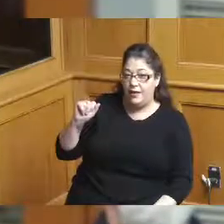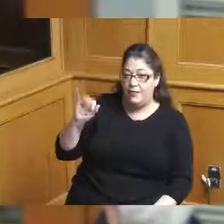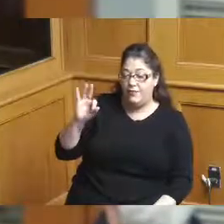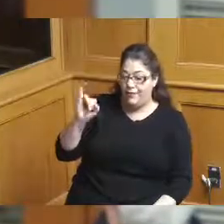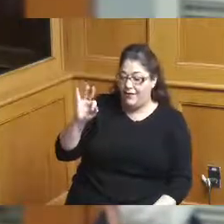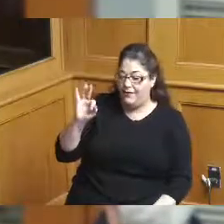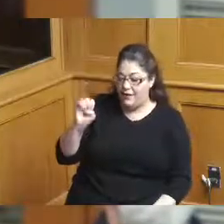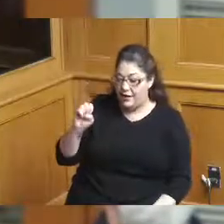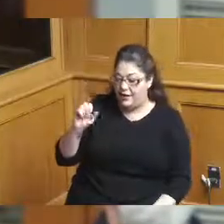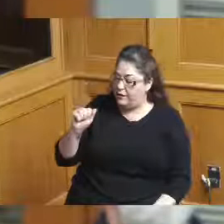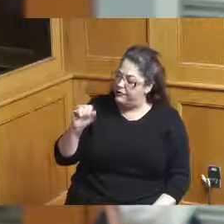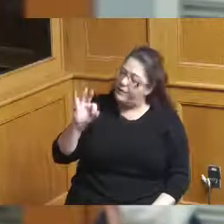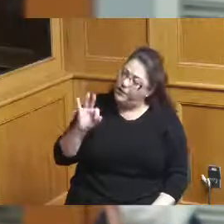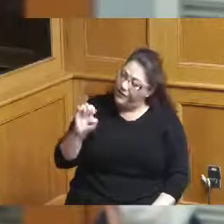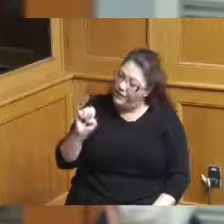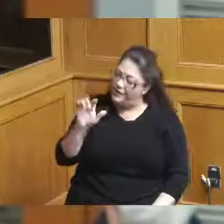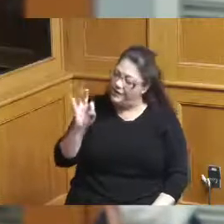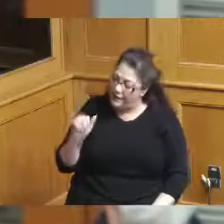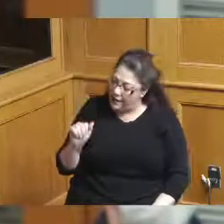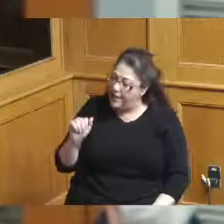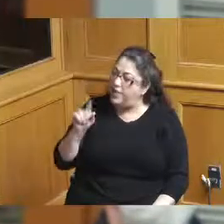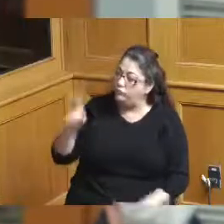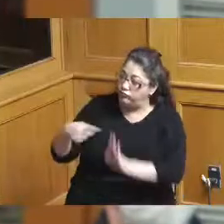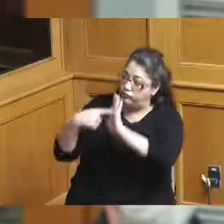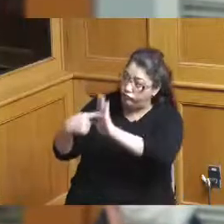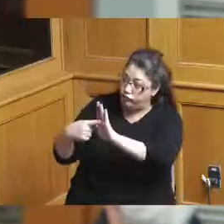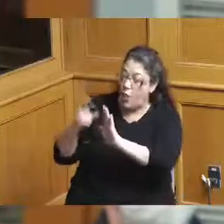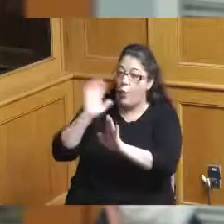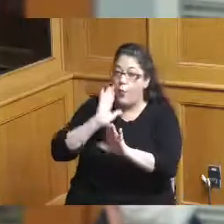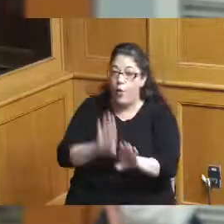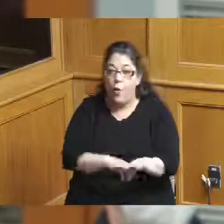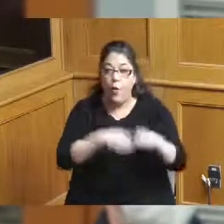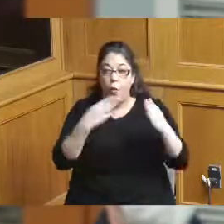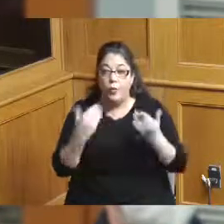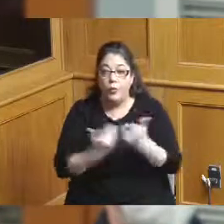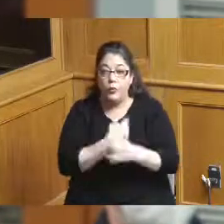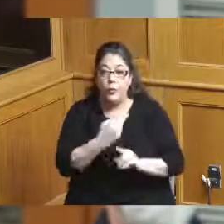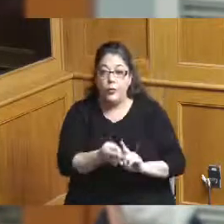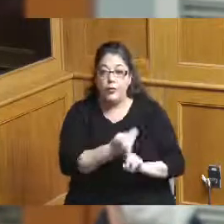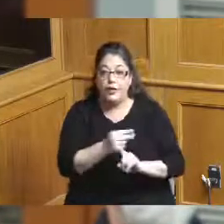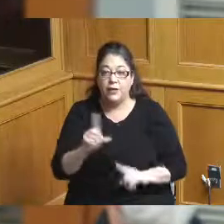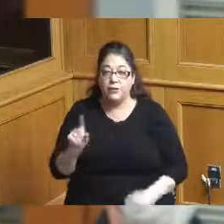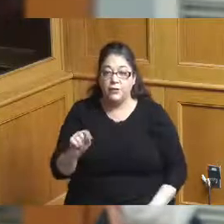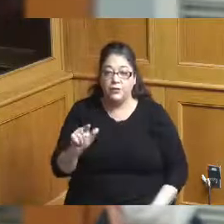replace the millennium and we're going to do so on schedule open a new hotel in 2025 so that if